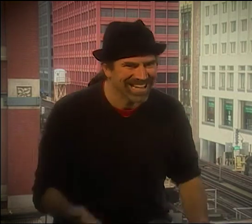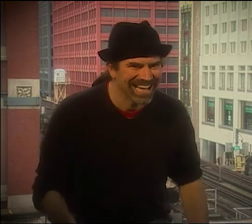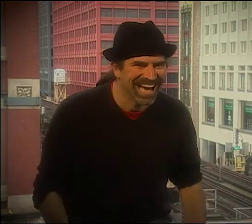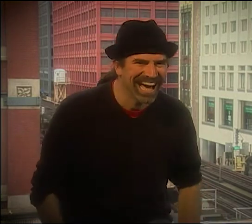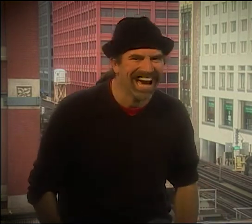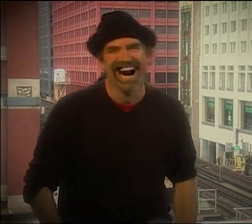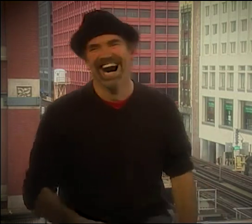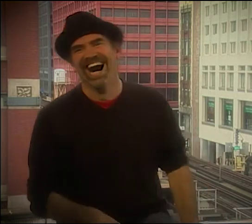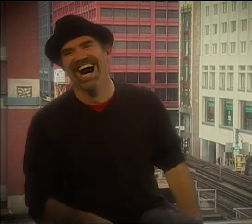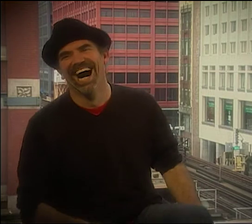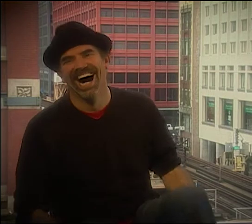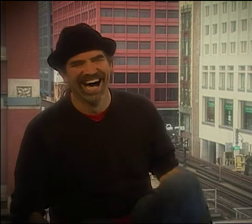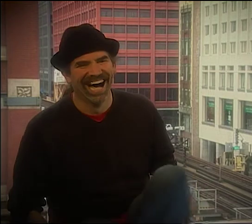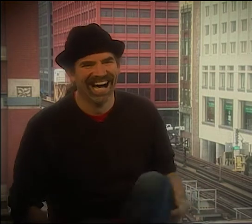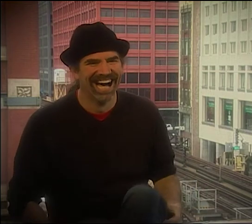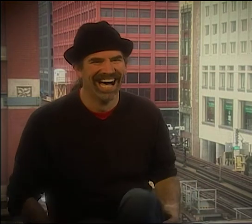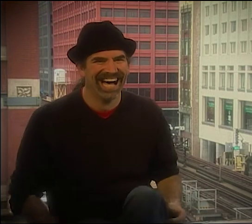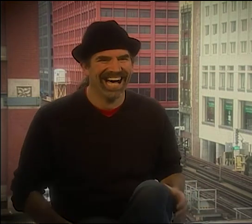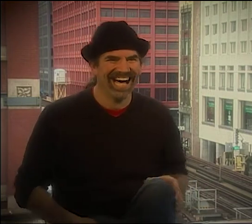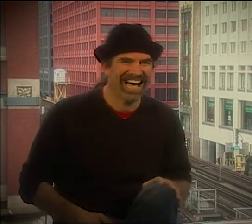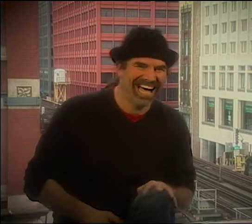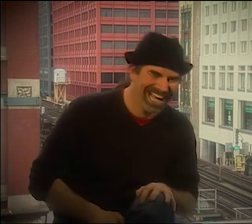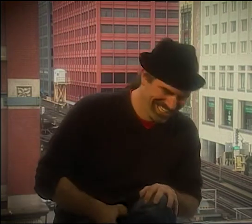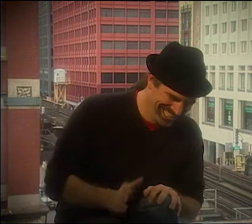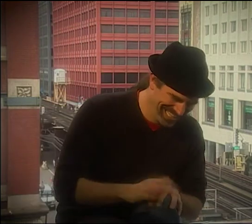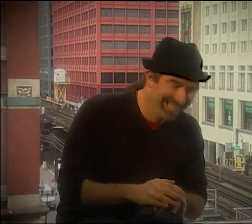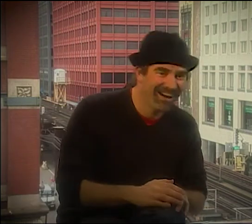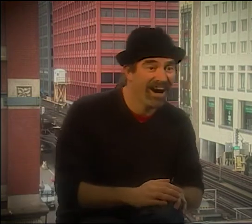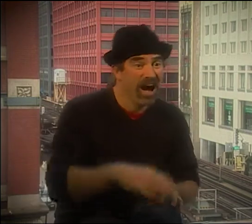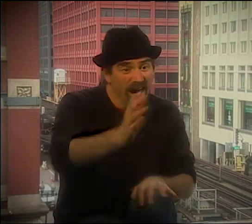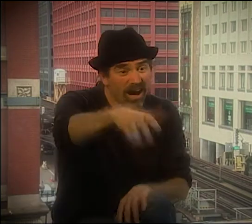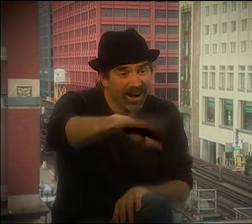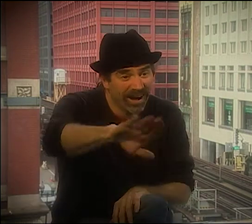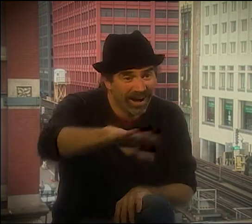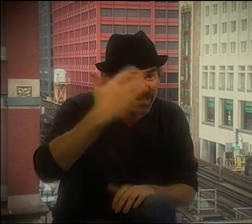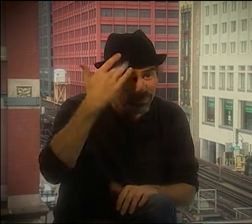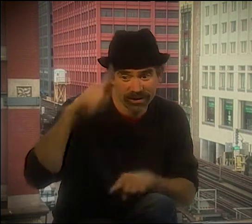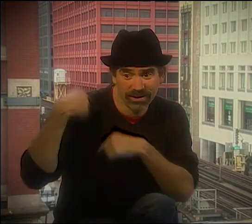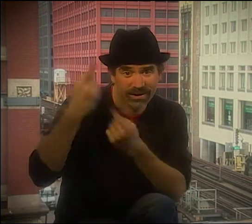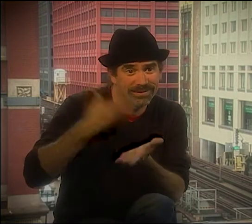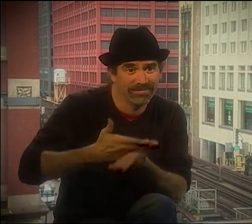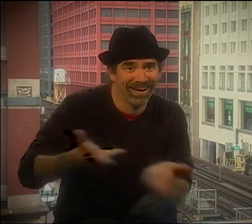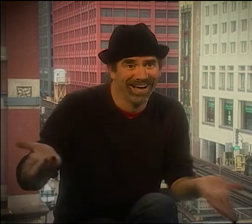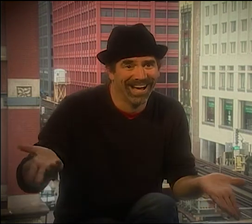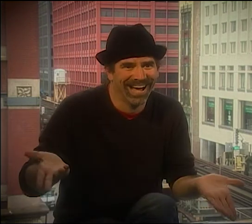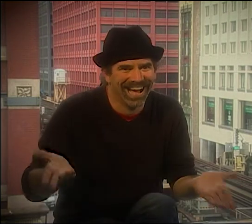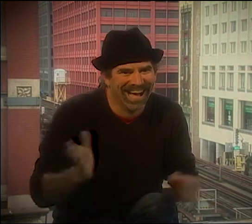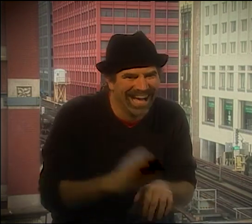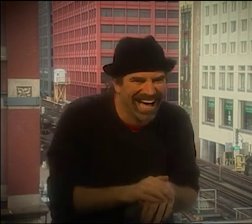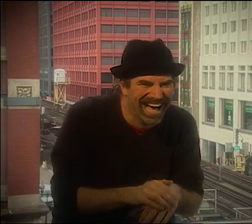I FAILED. YOU'RE RIGHT. I USED THE WRONG SYMBOL IN MY POEM. I NEVER REALIZED IT ALL THESE YEARS.